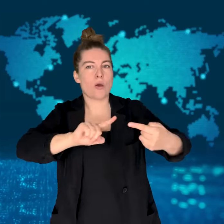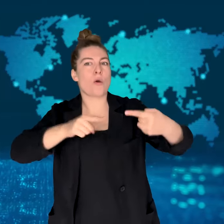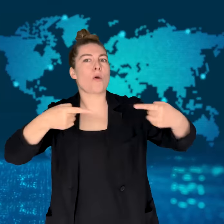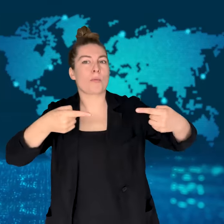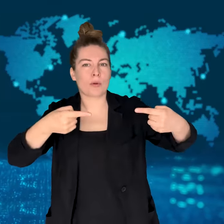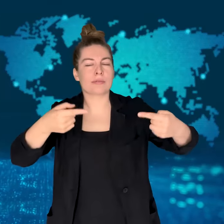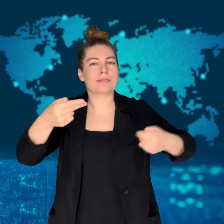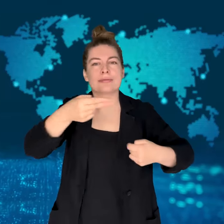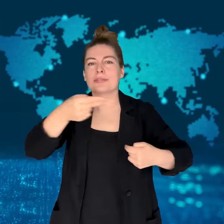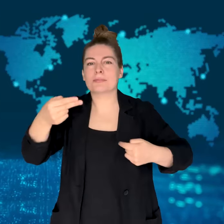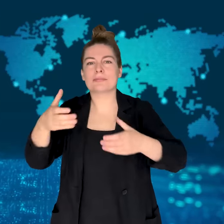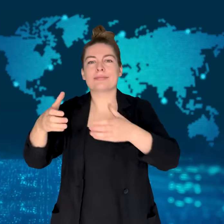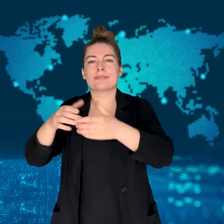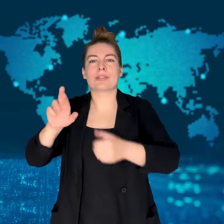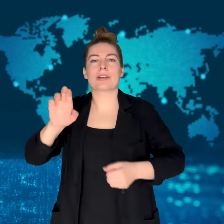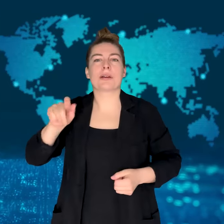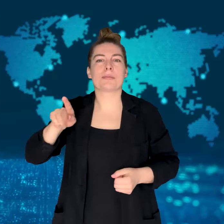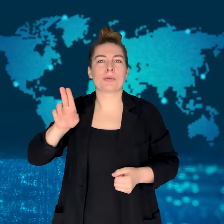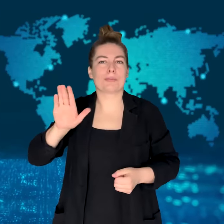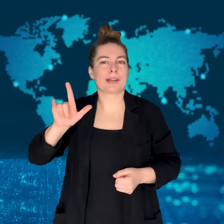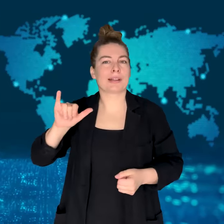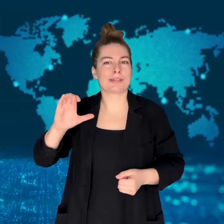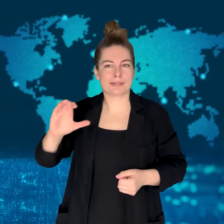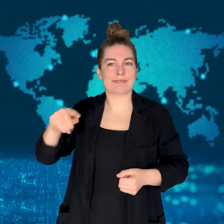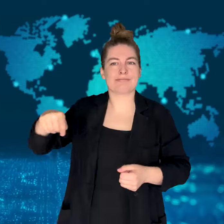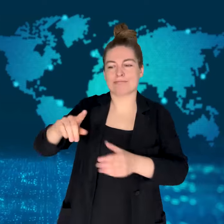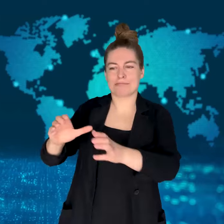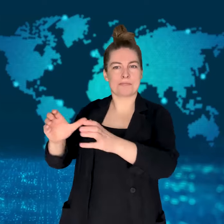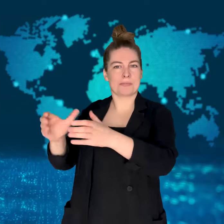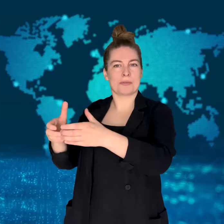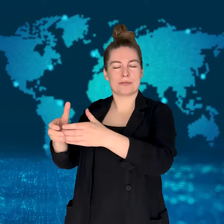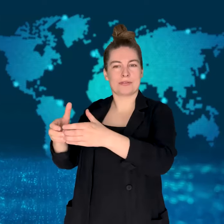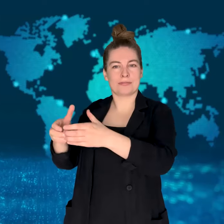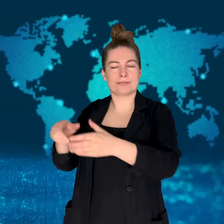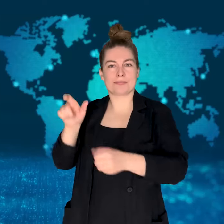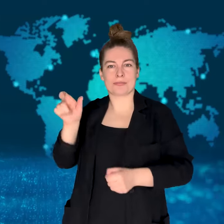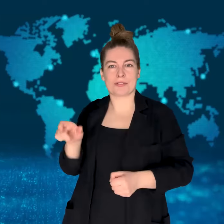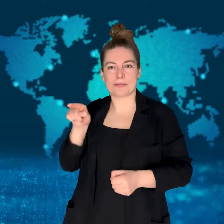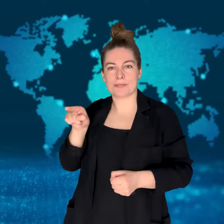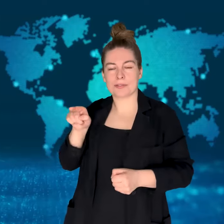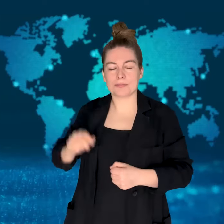called the Republic People's Party (CHP).